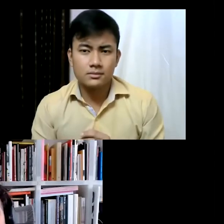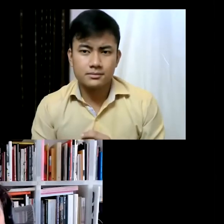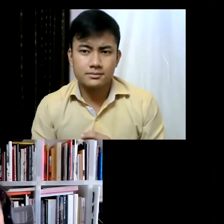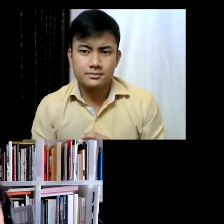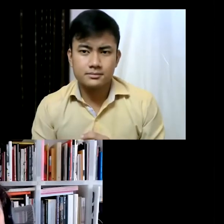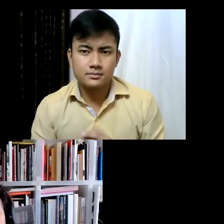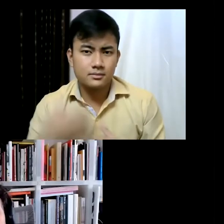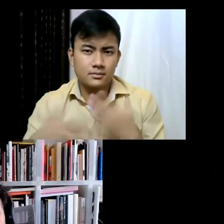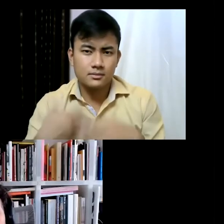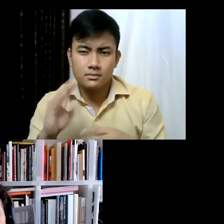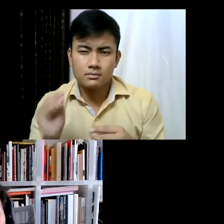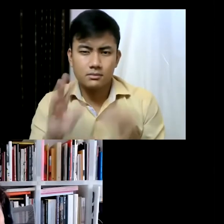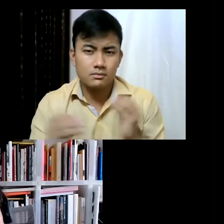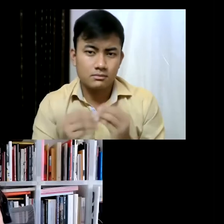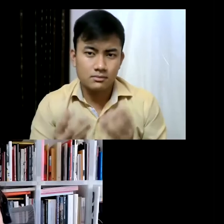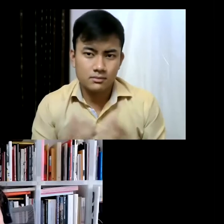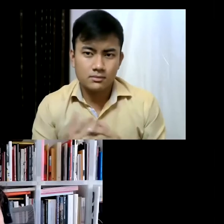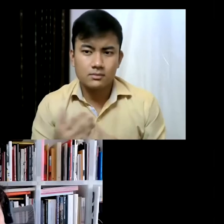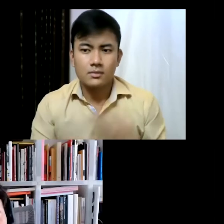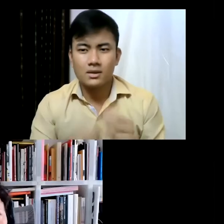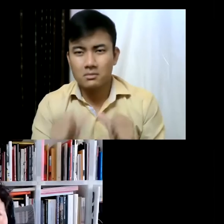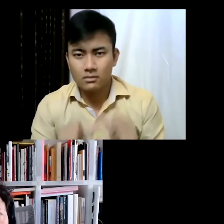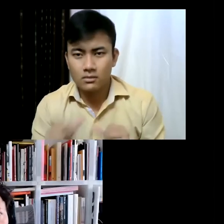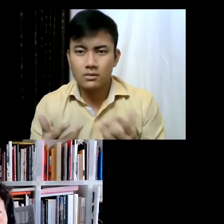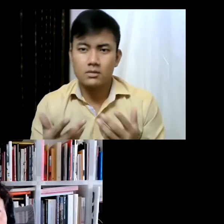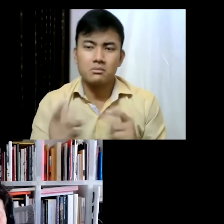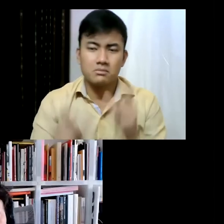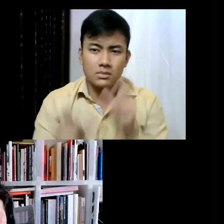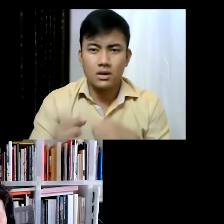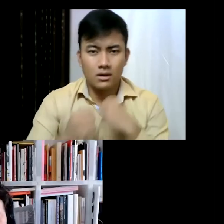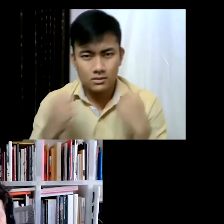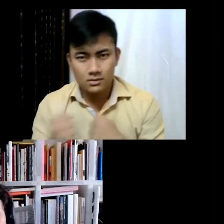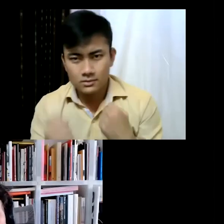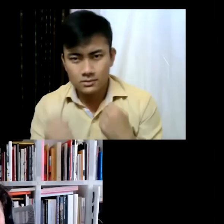also along the waterfront along the Hudson river which is just a few steps away from the High Line,